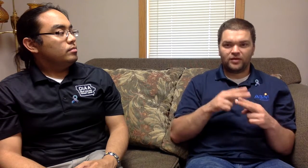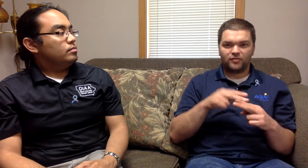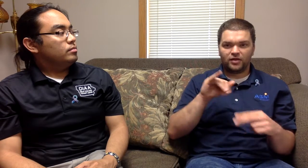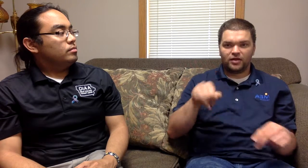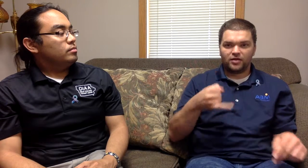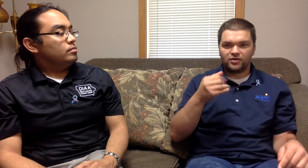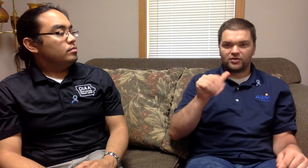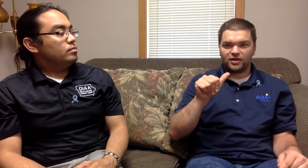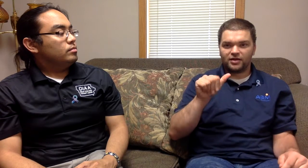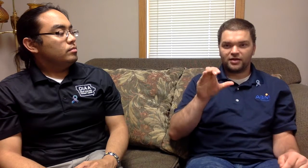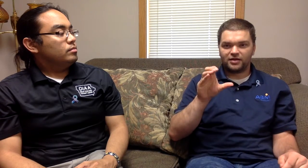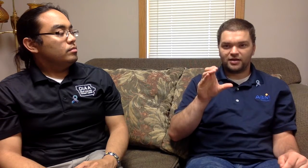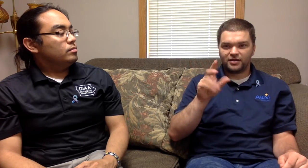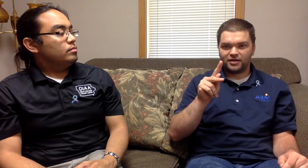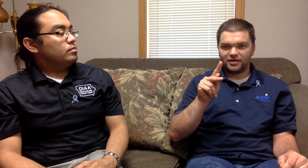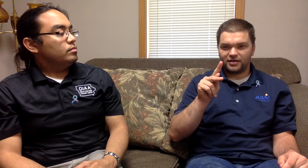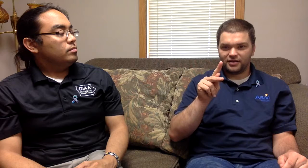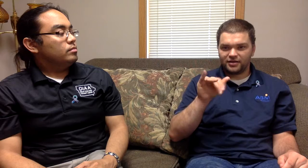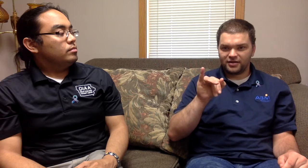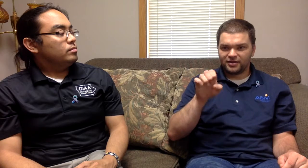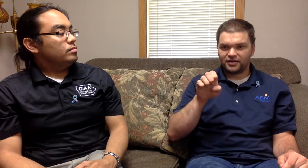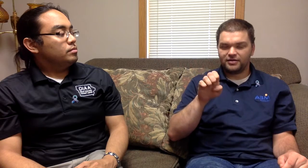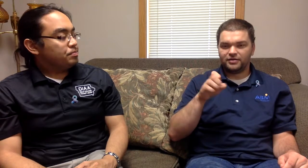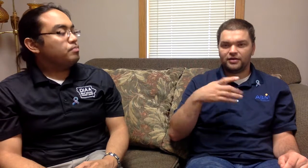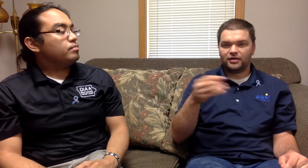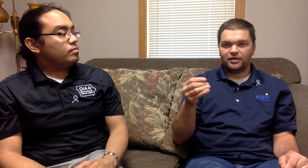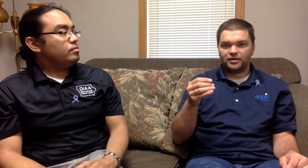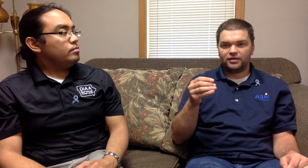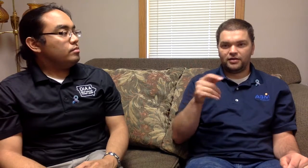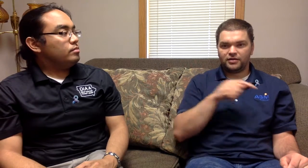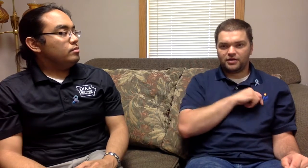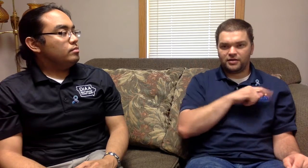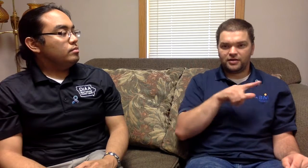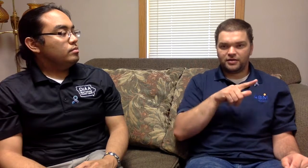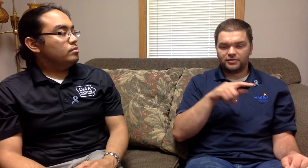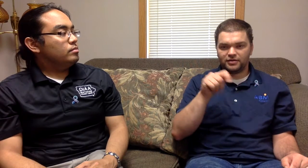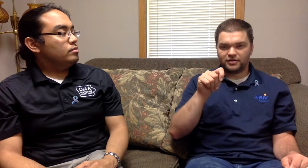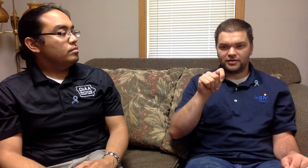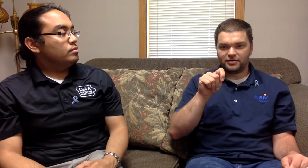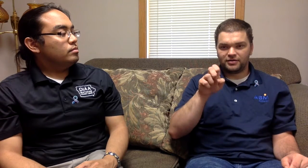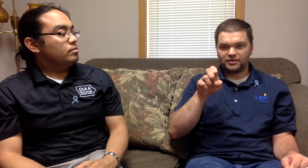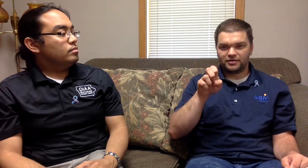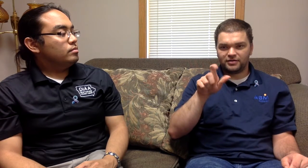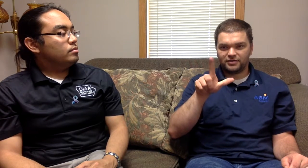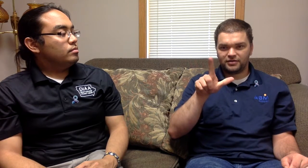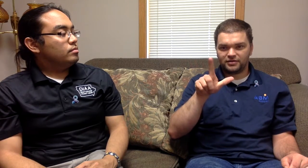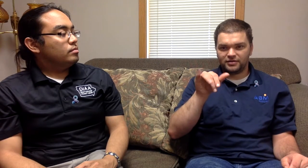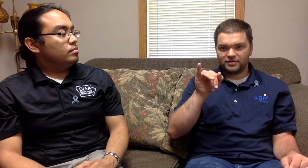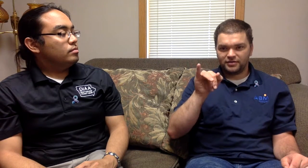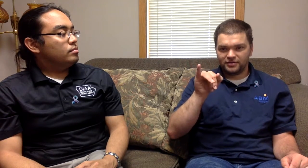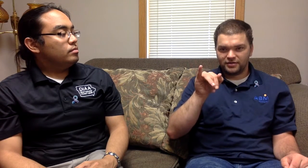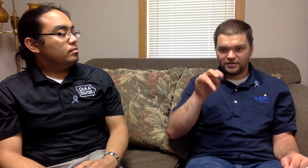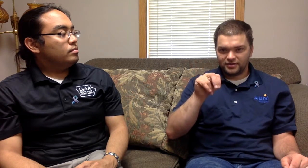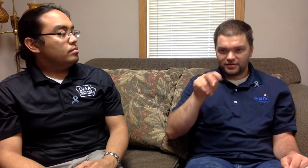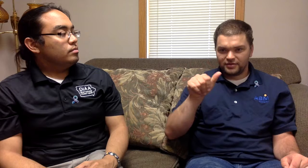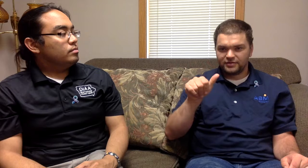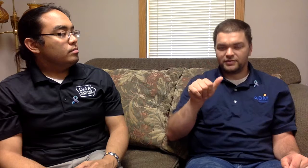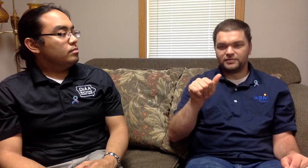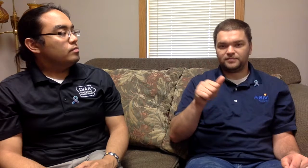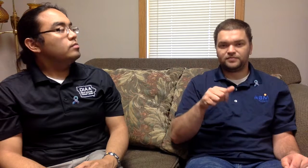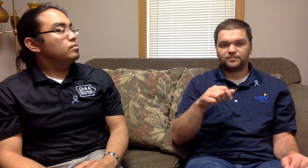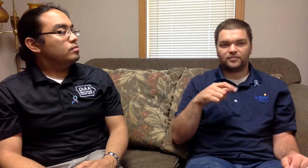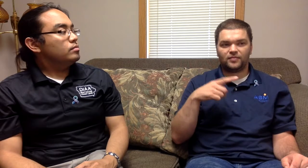named Jackie and Telina